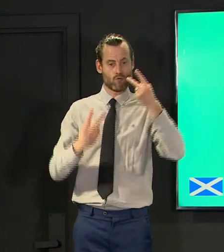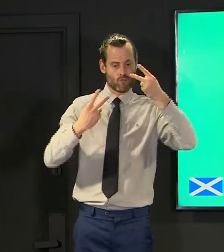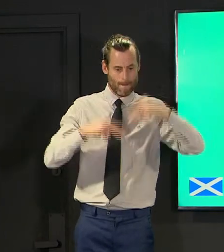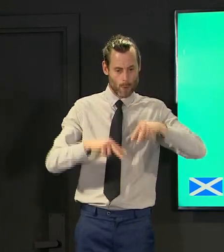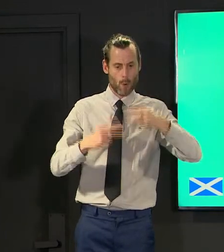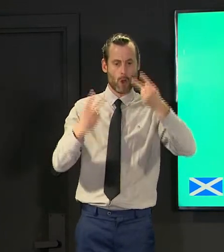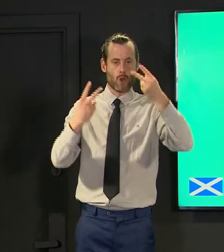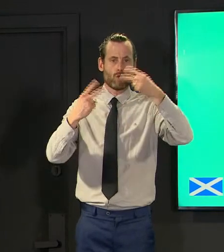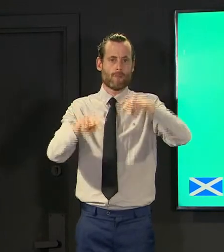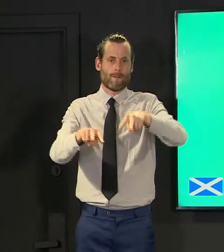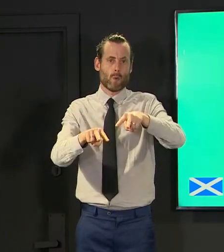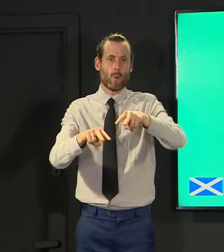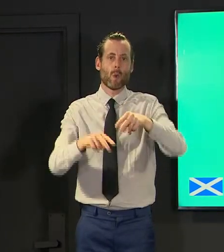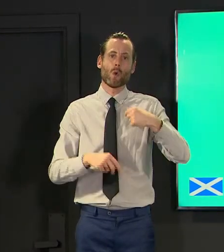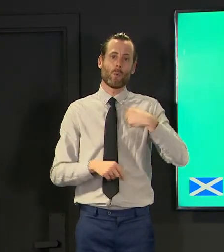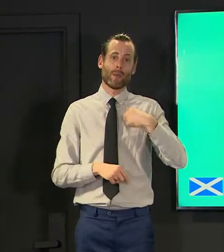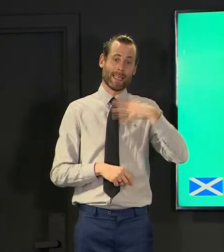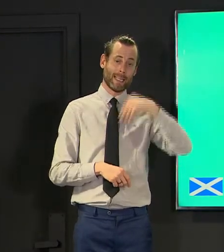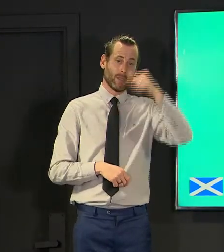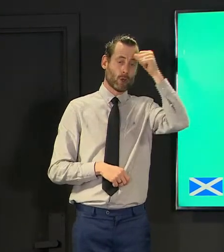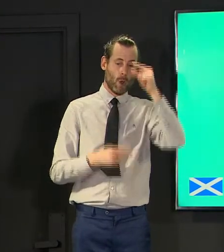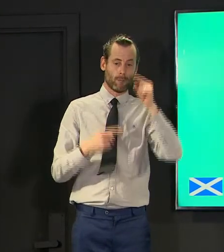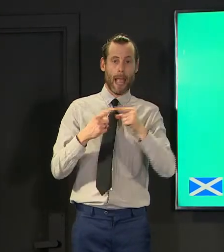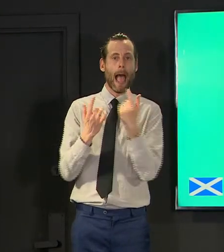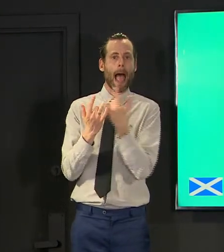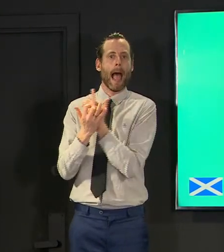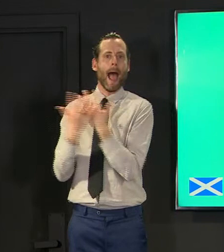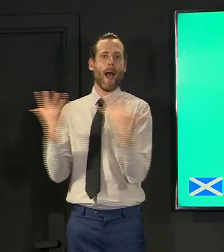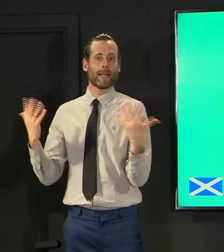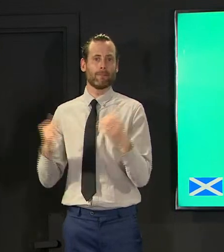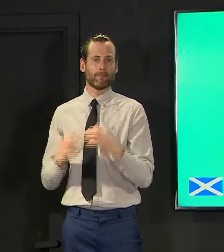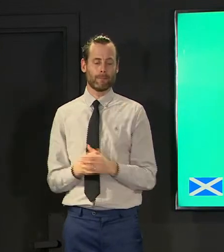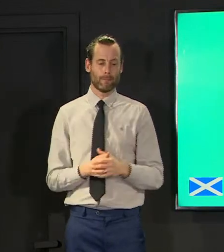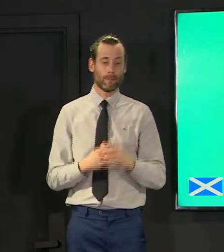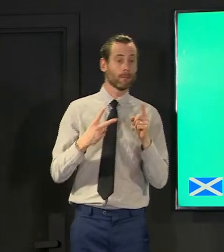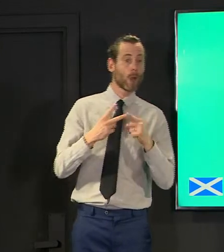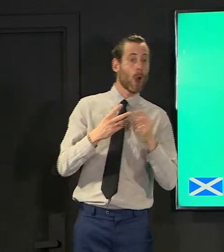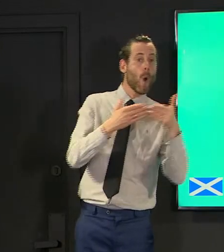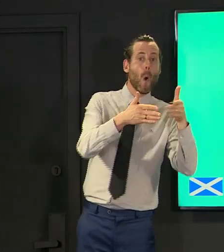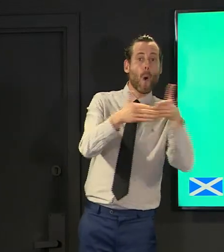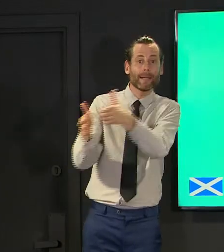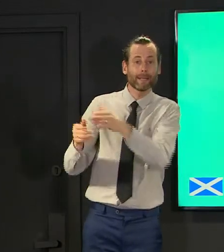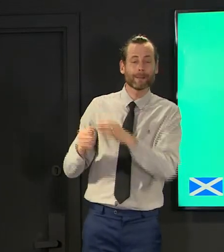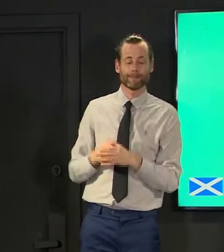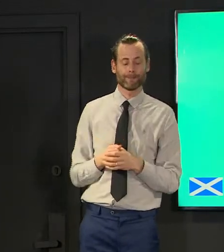will need to know what's happening with levels what's happening with openings and the parliament